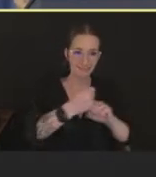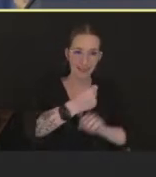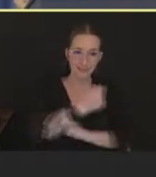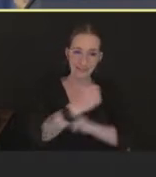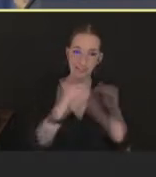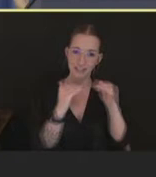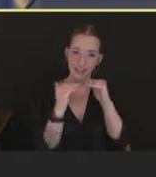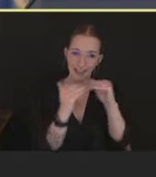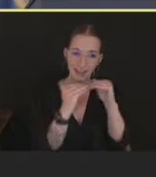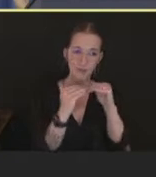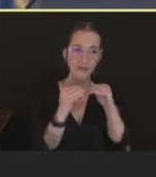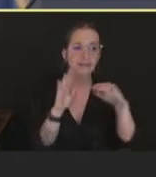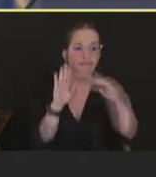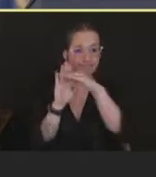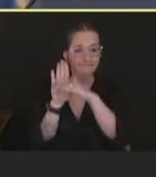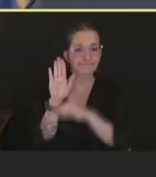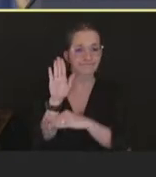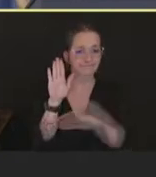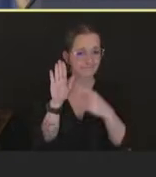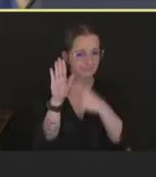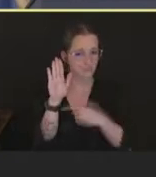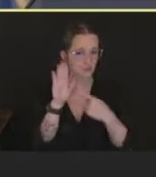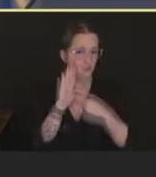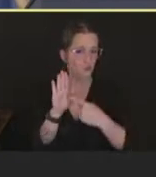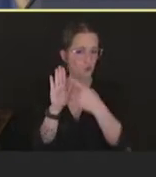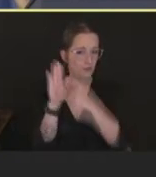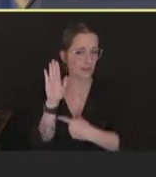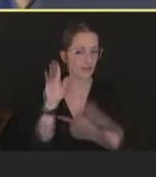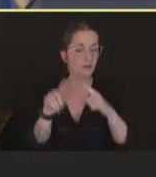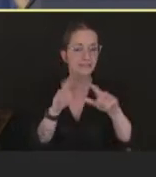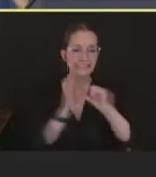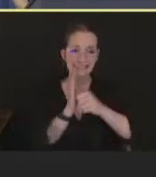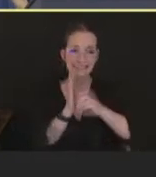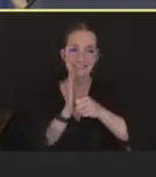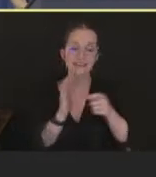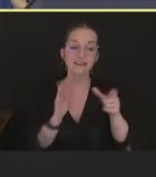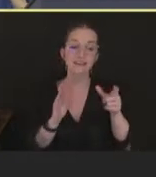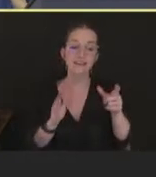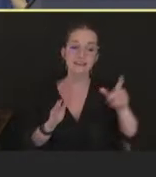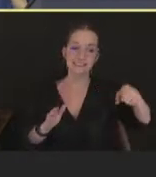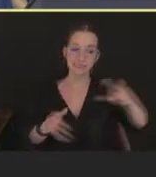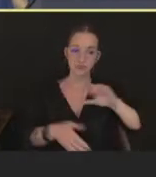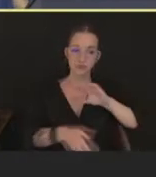are listed on the slide. But in particularly highlighting the need to work with an engaged,